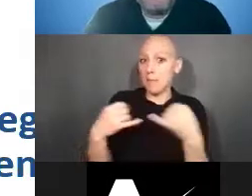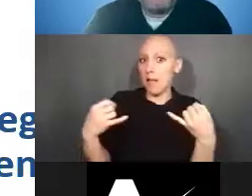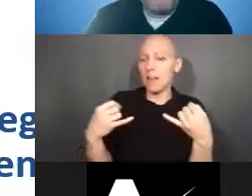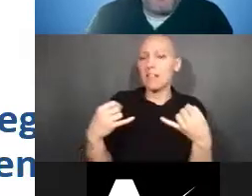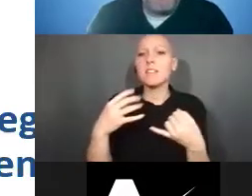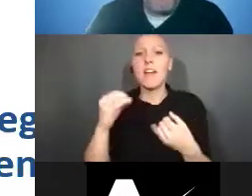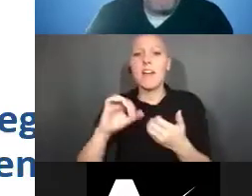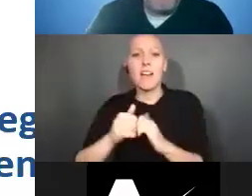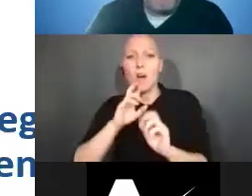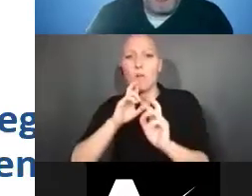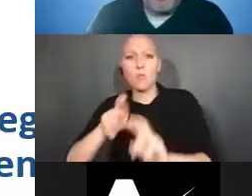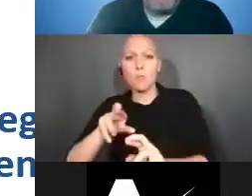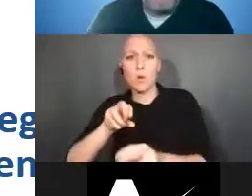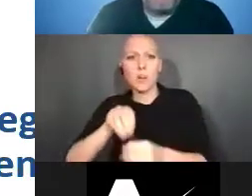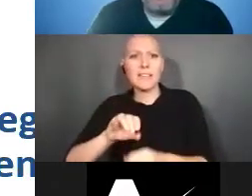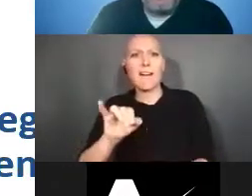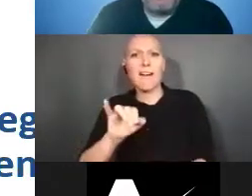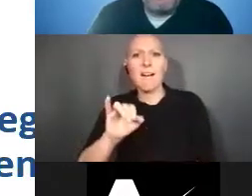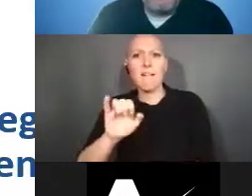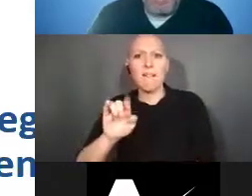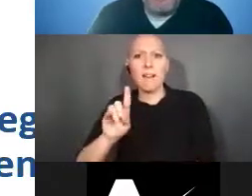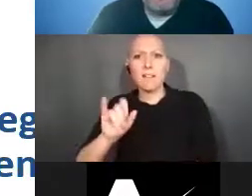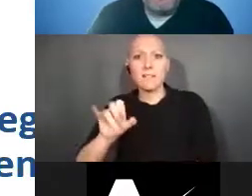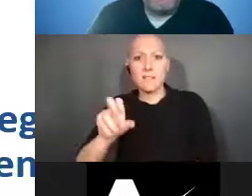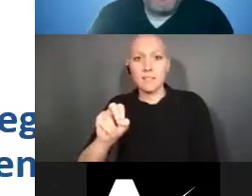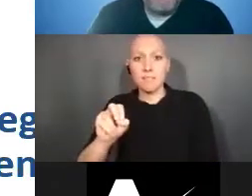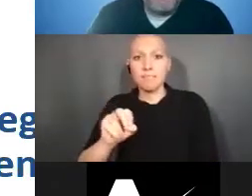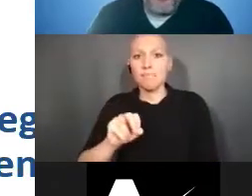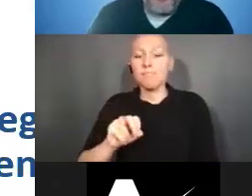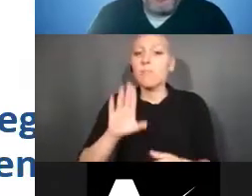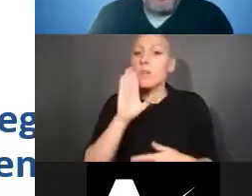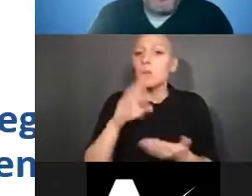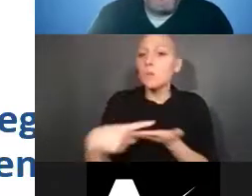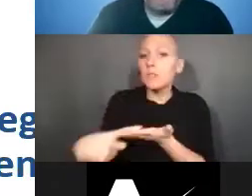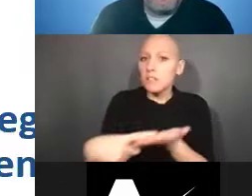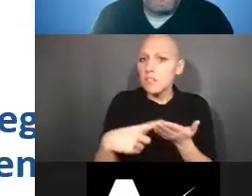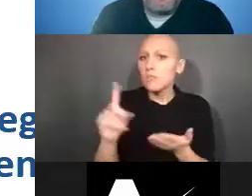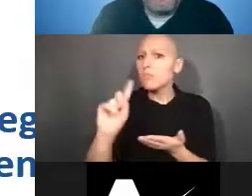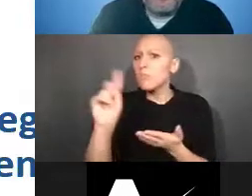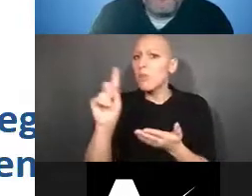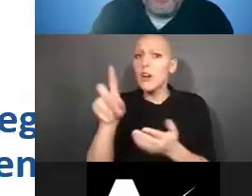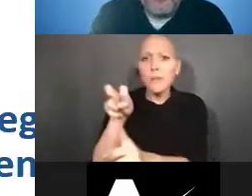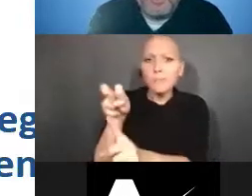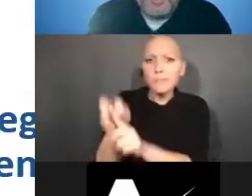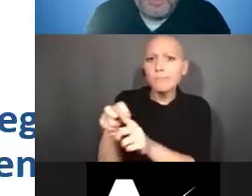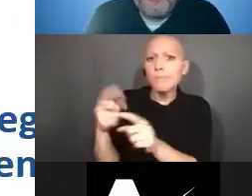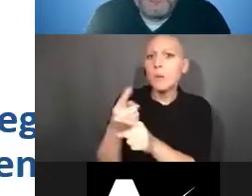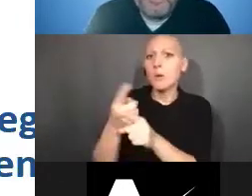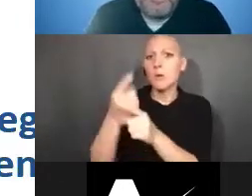to appropriately manage your inventions, patents, reporting and other resources developed with NIH funds.